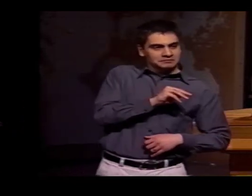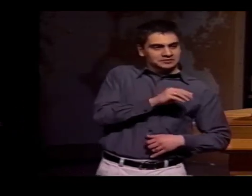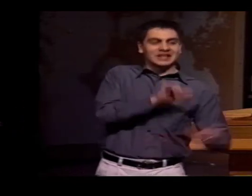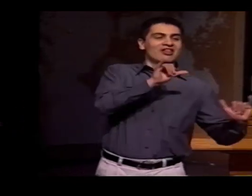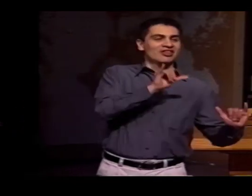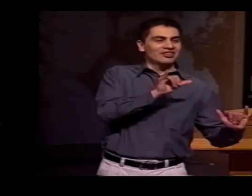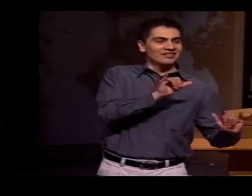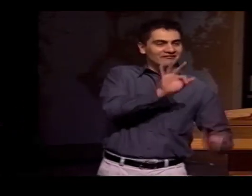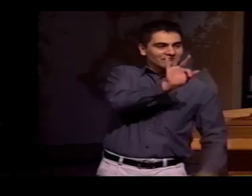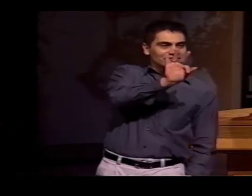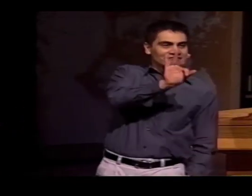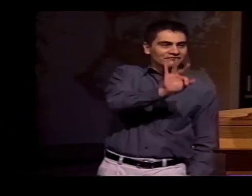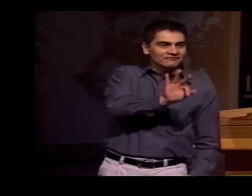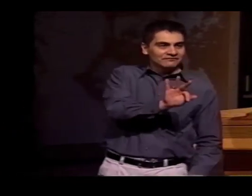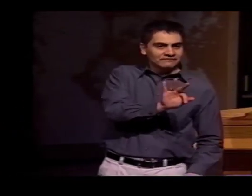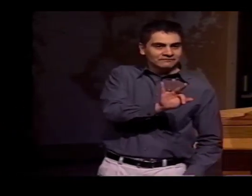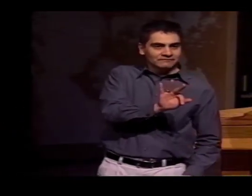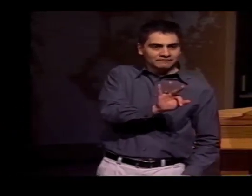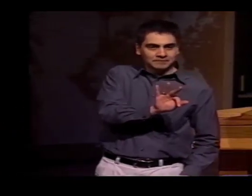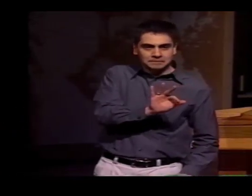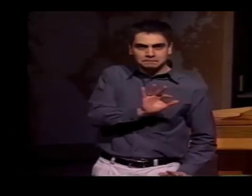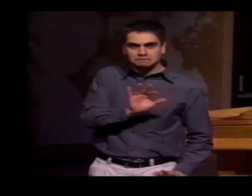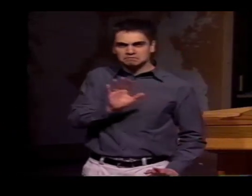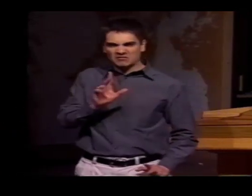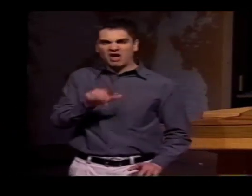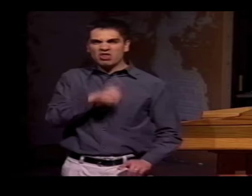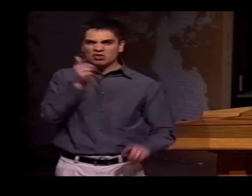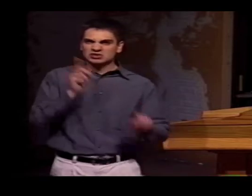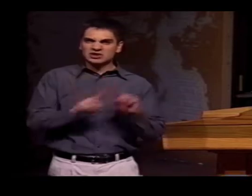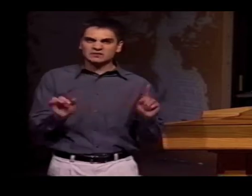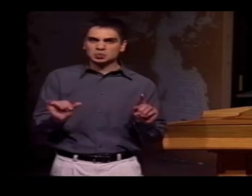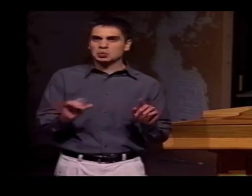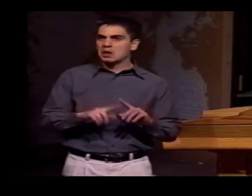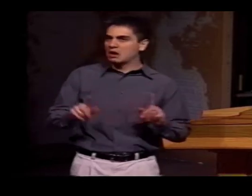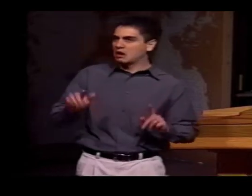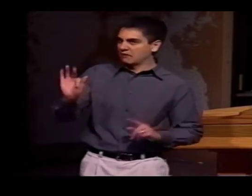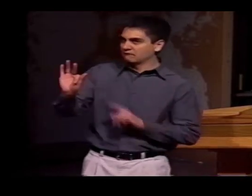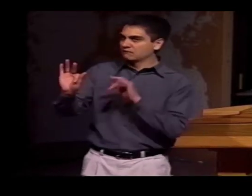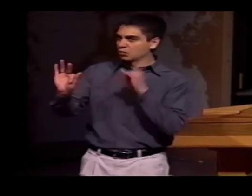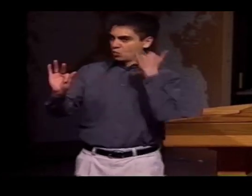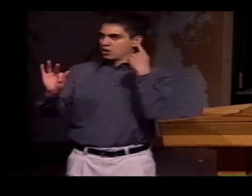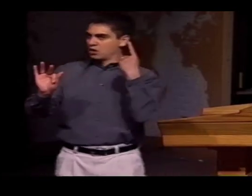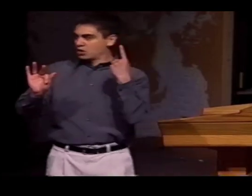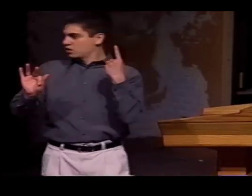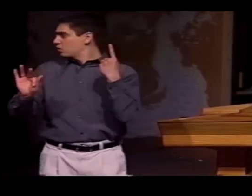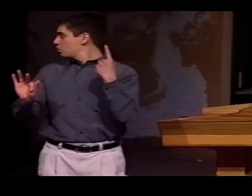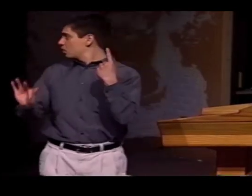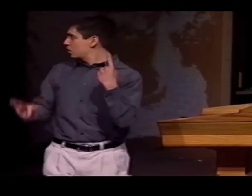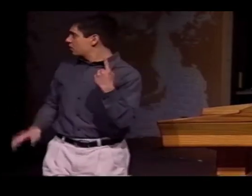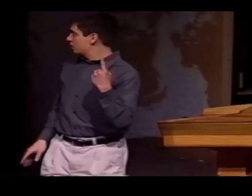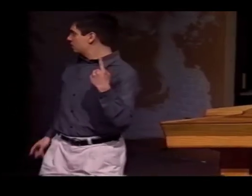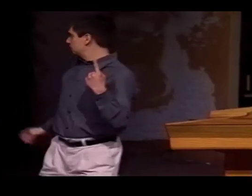STUCK. LSM STUCK WITH THE ORIGINAL FRENCH HAND SHAPE, WHICH YOU CAN SEE PRODUCED HERE,